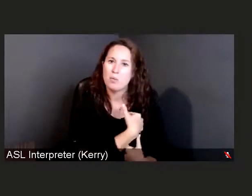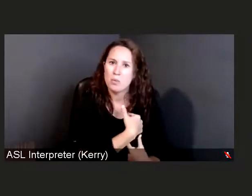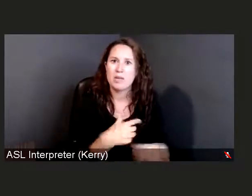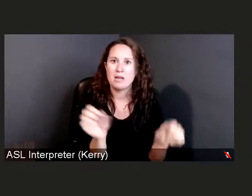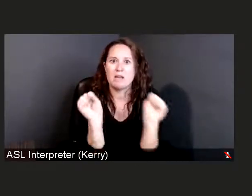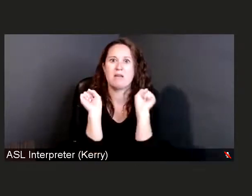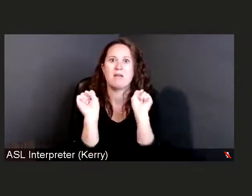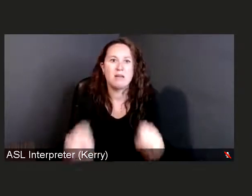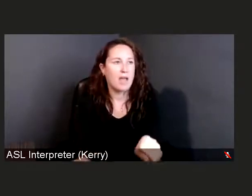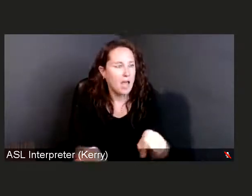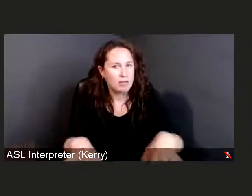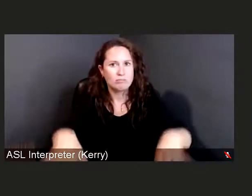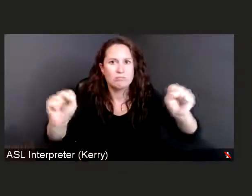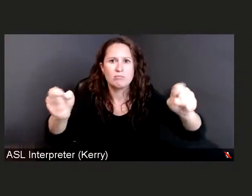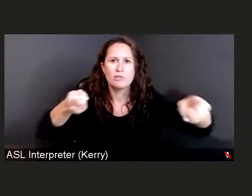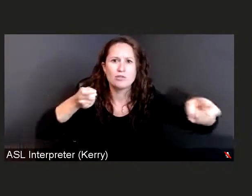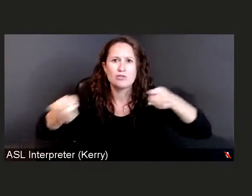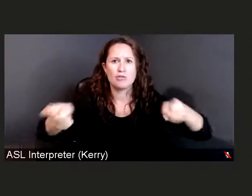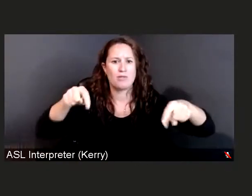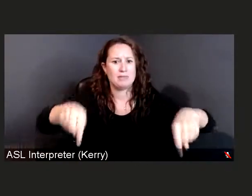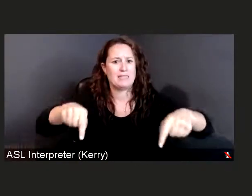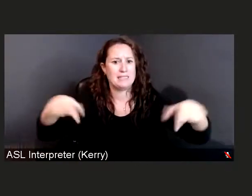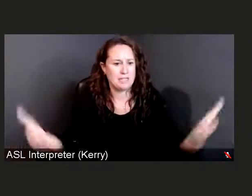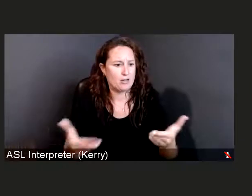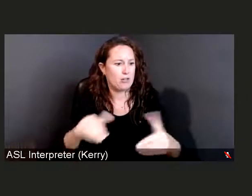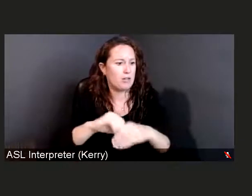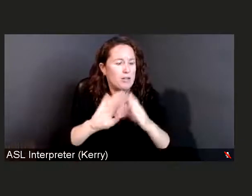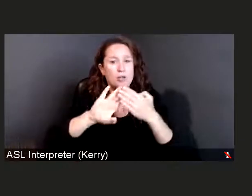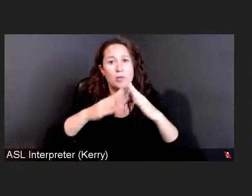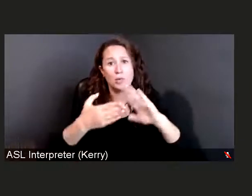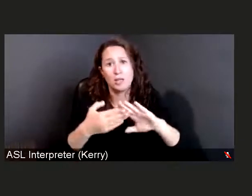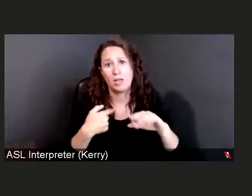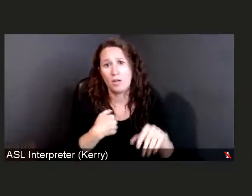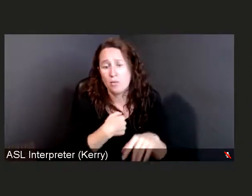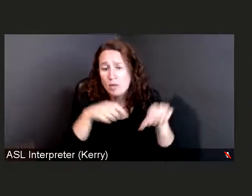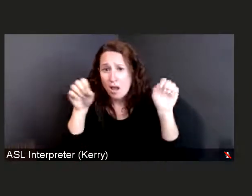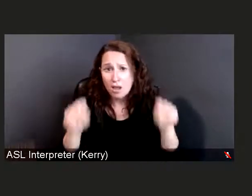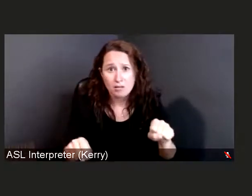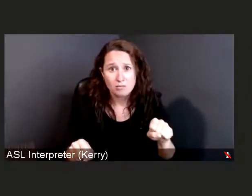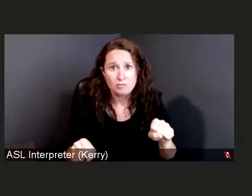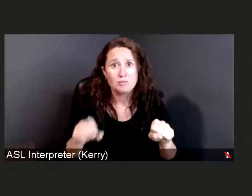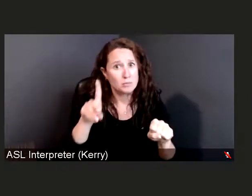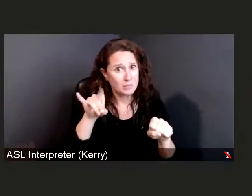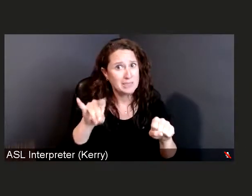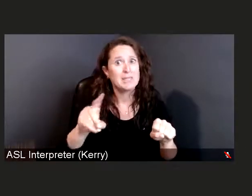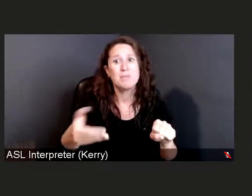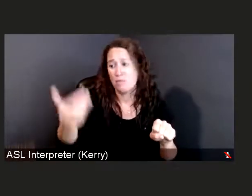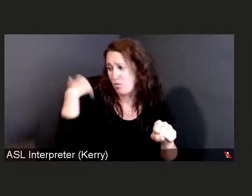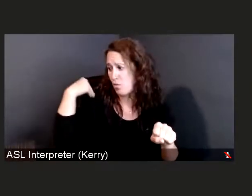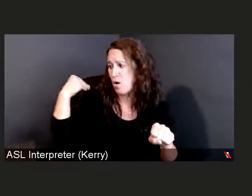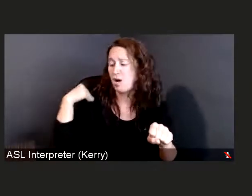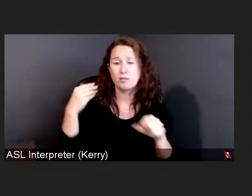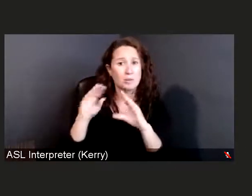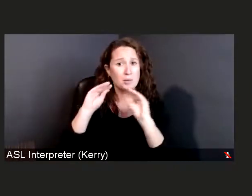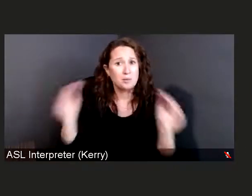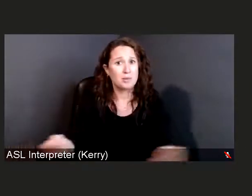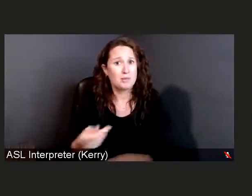in our community. We did it before without the vaccine, we can continue to do it again,